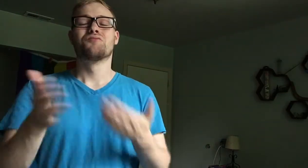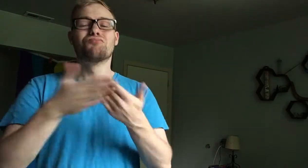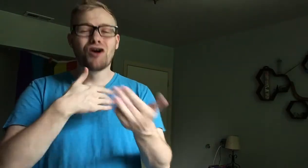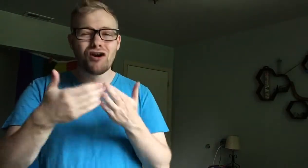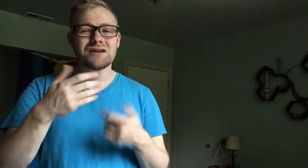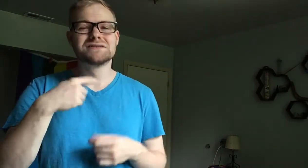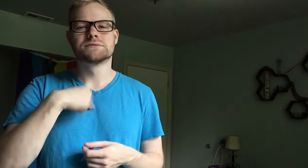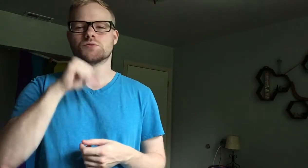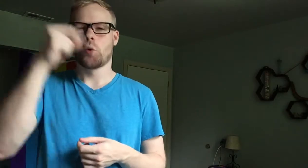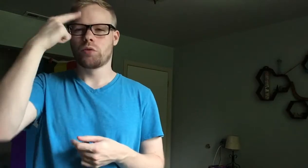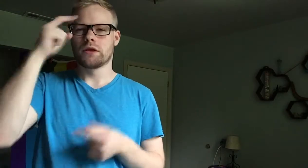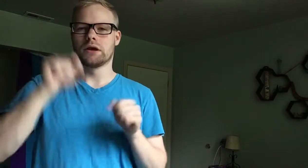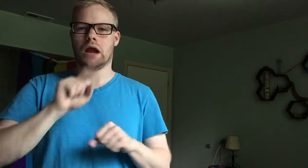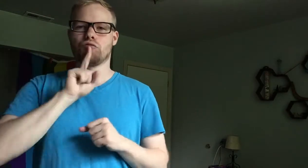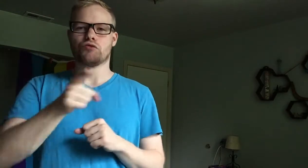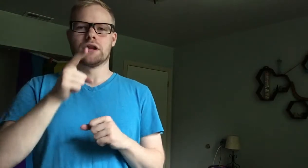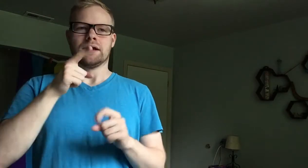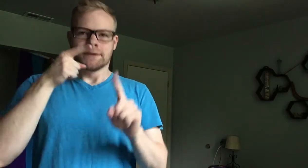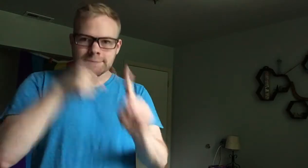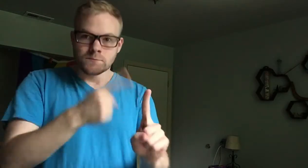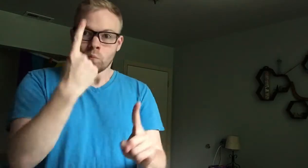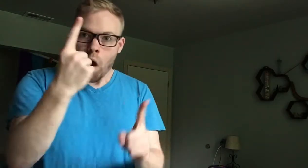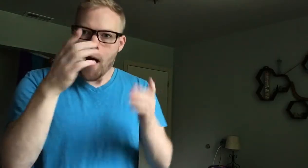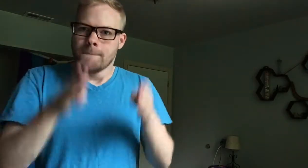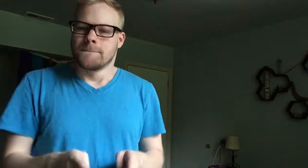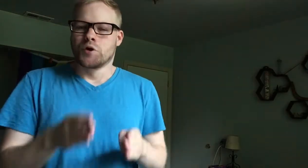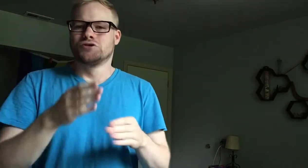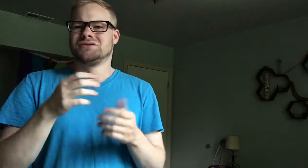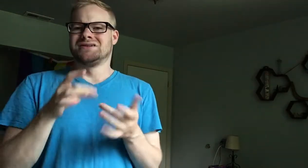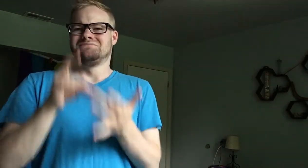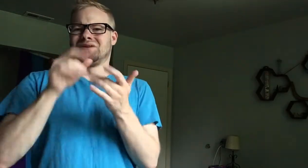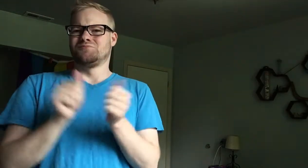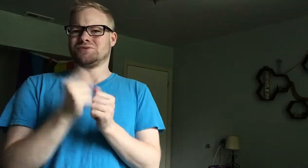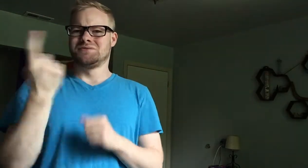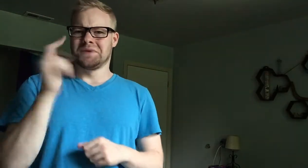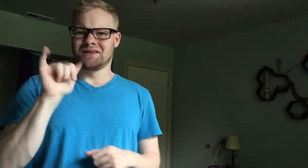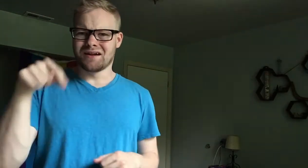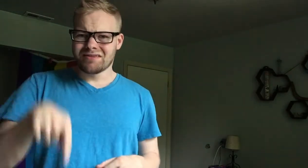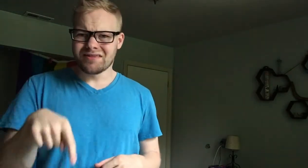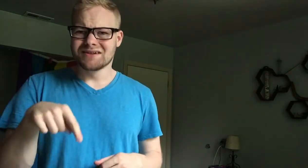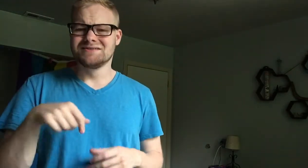Regardless, I don’t think you can really pinpoint ONE person, especially with something like this --